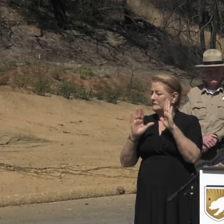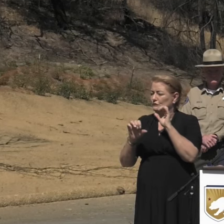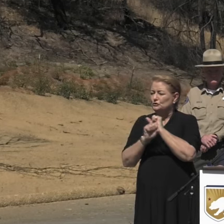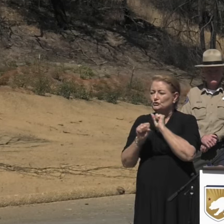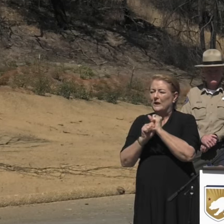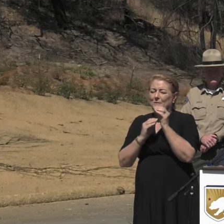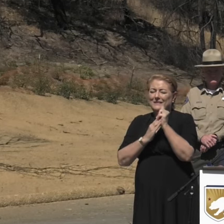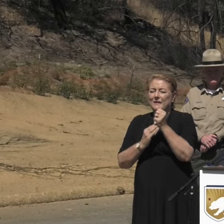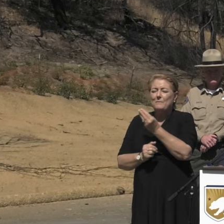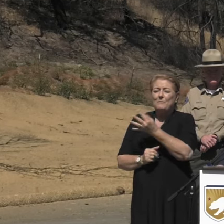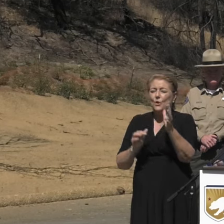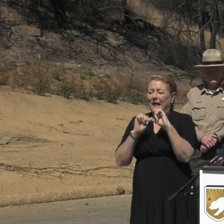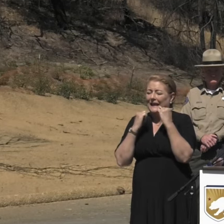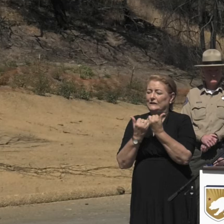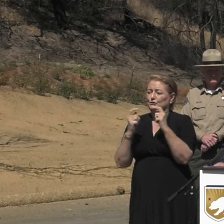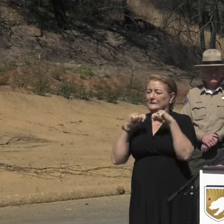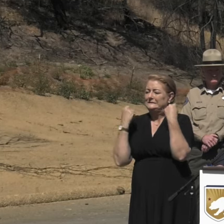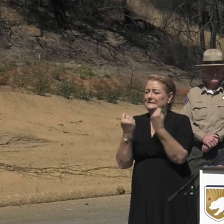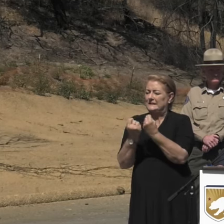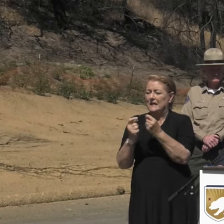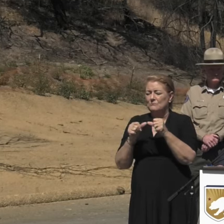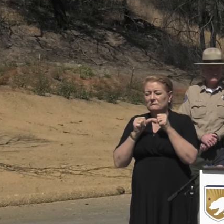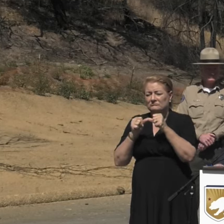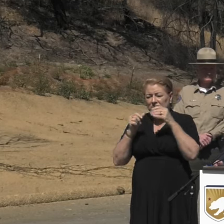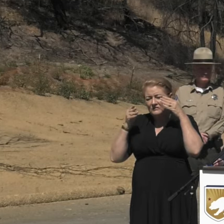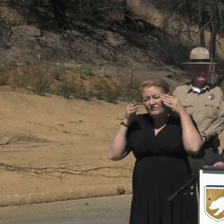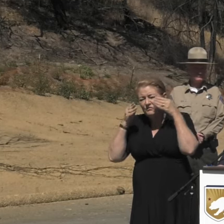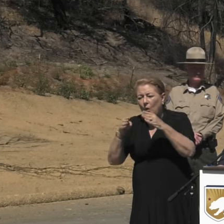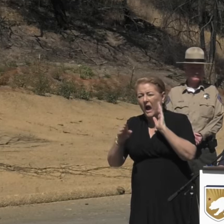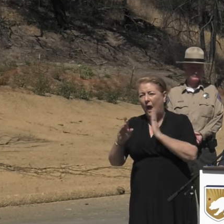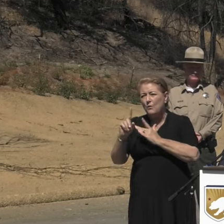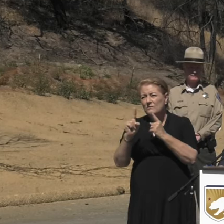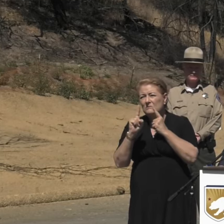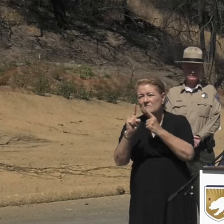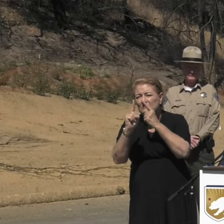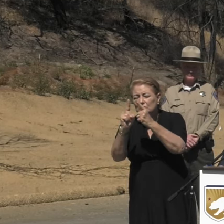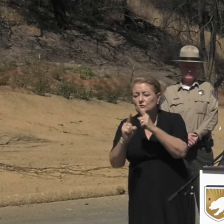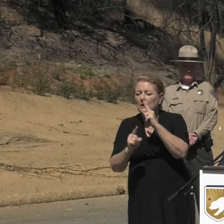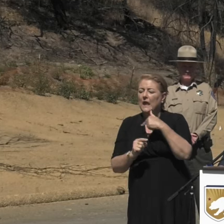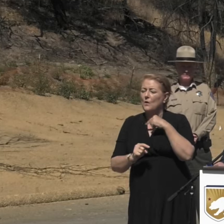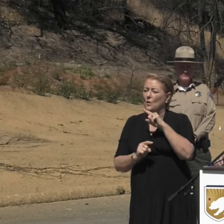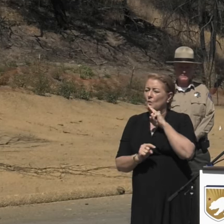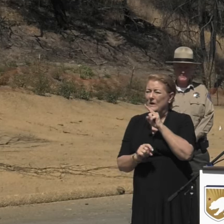multi-agency team that stayed focused on this mission, and we worked to ensure that we were